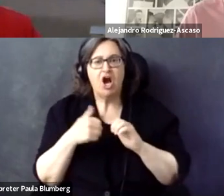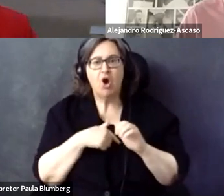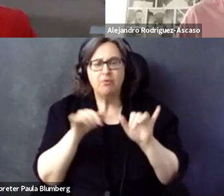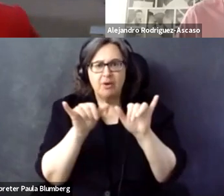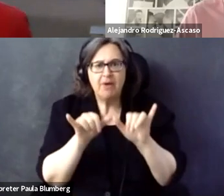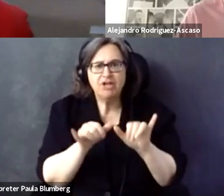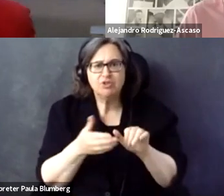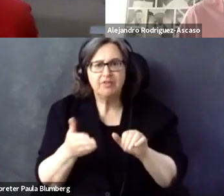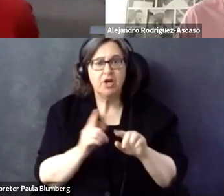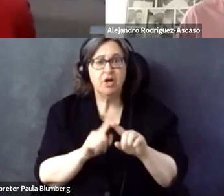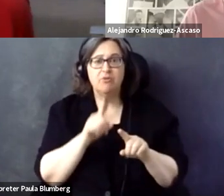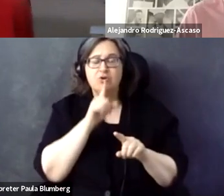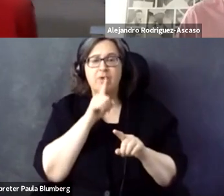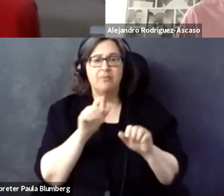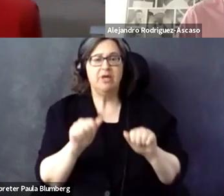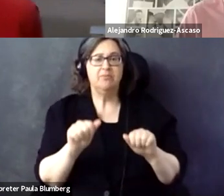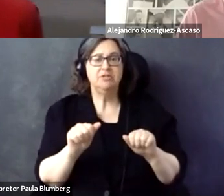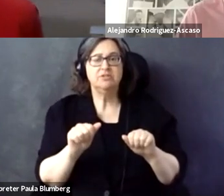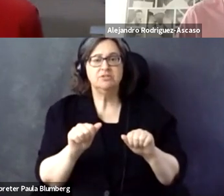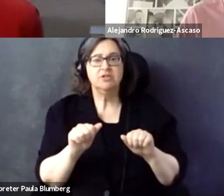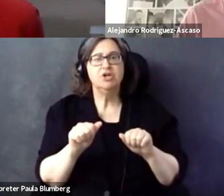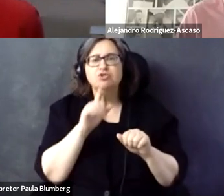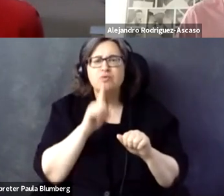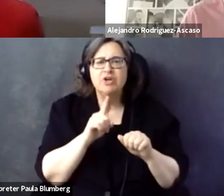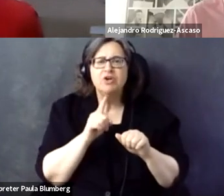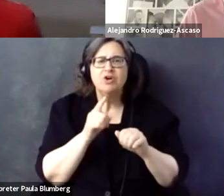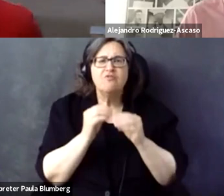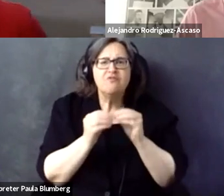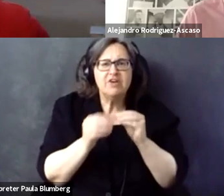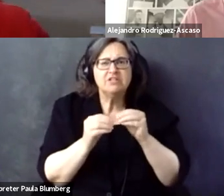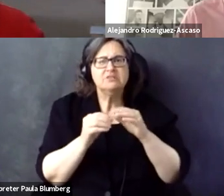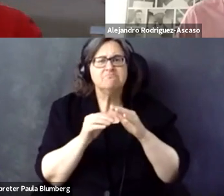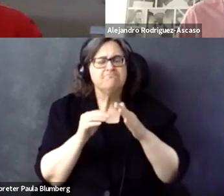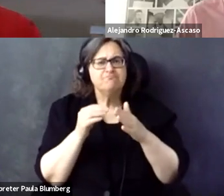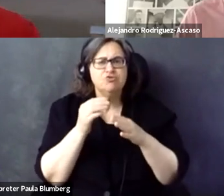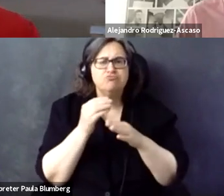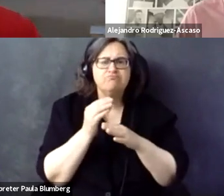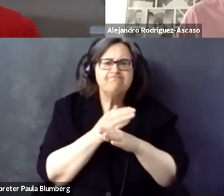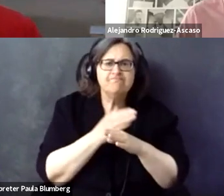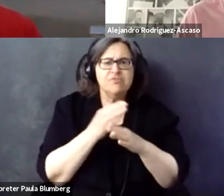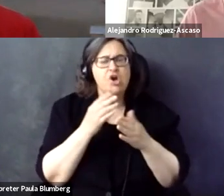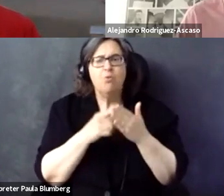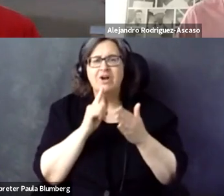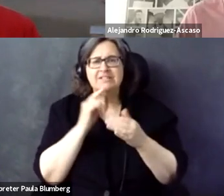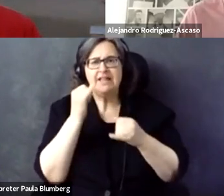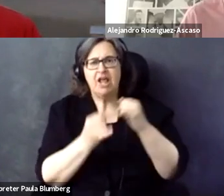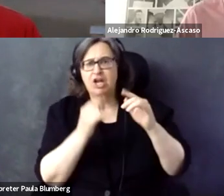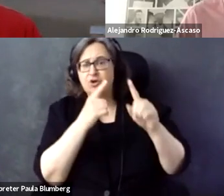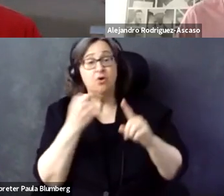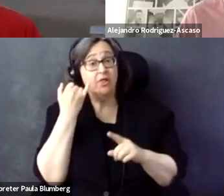And I also think it's not only, kind of, the reporting and how we measure things, but it also really to be able to remediate, to be